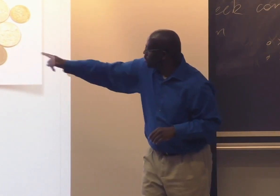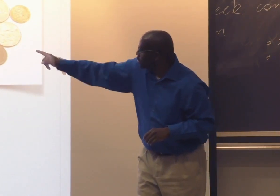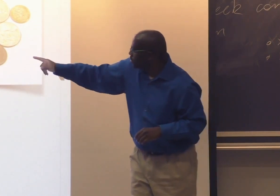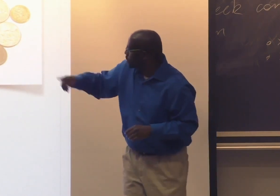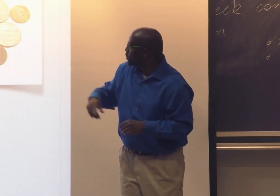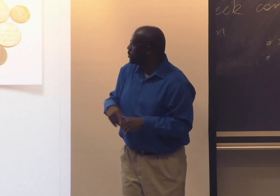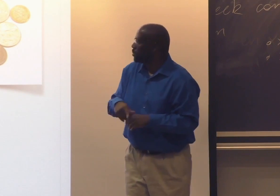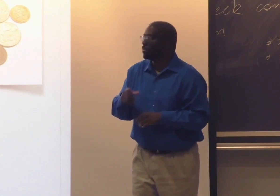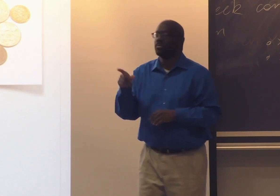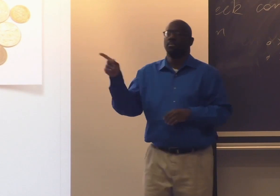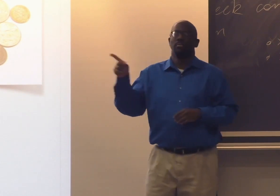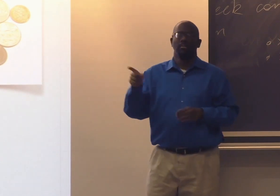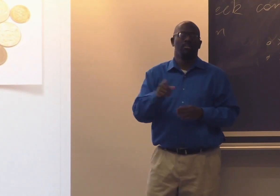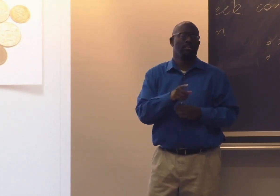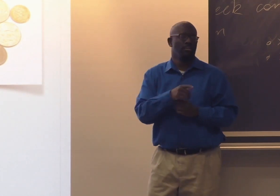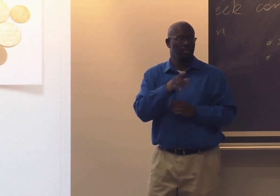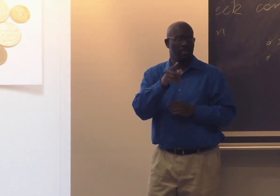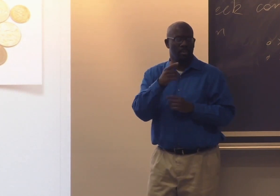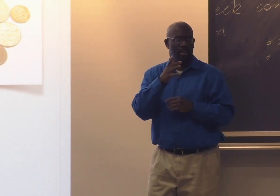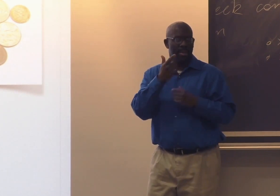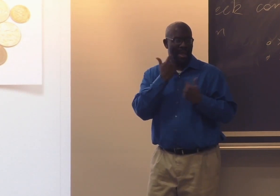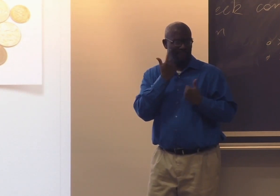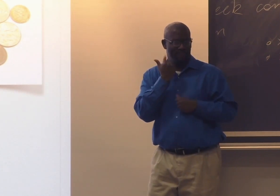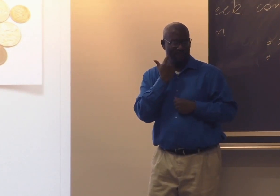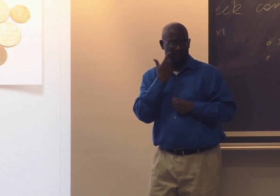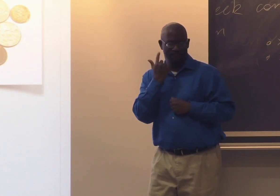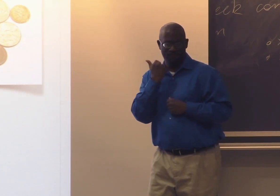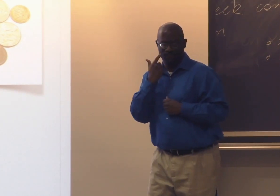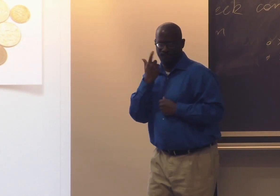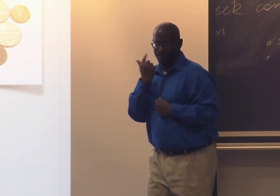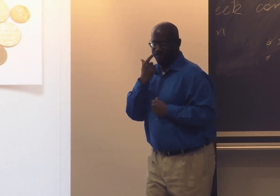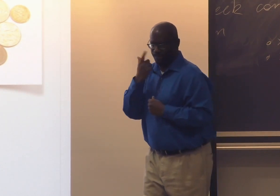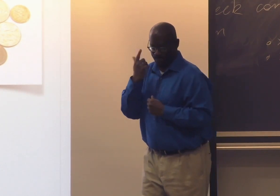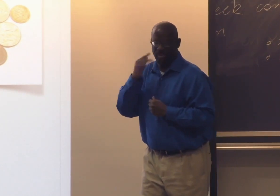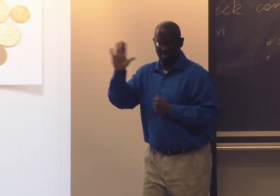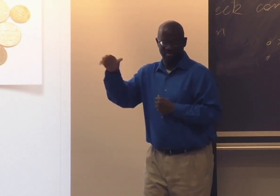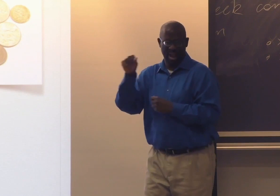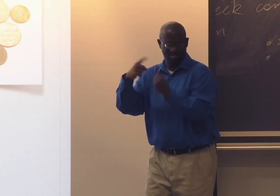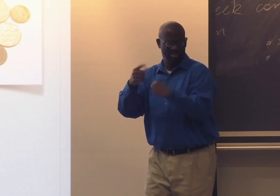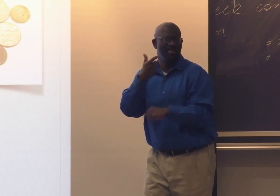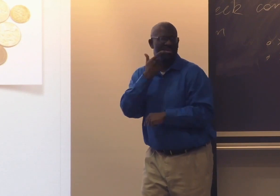Coming into the second row, laughing,